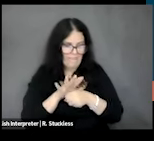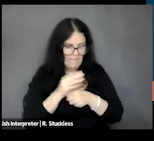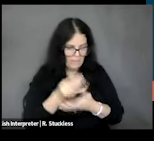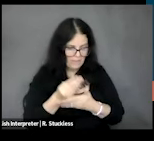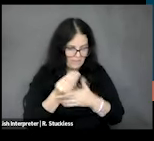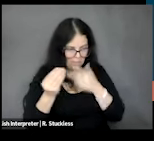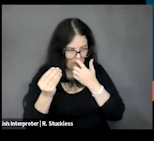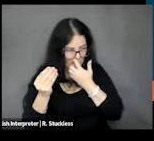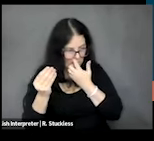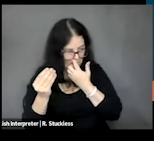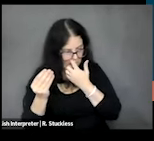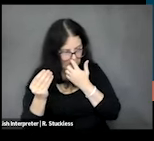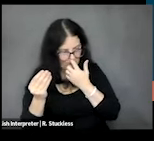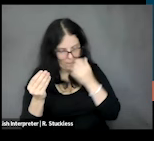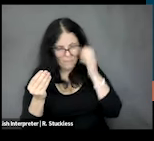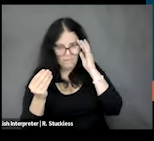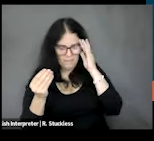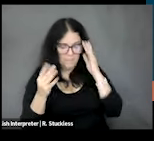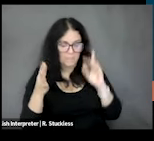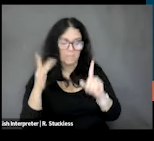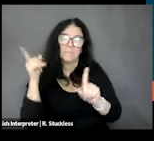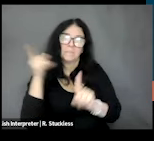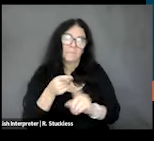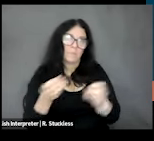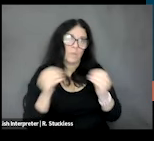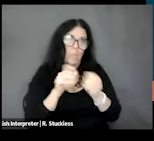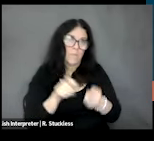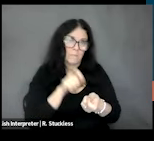And, then getting a little bit more specific to people with intellectual and developmental